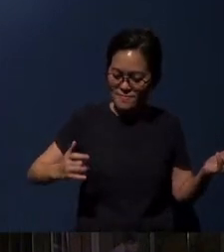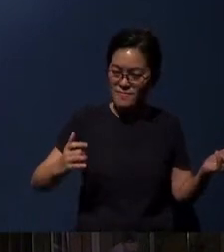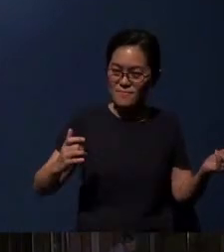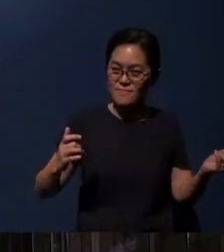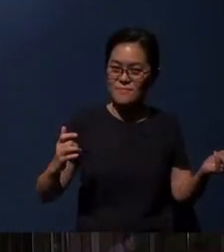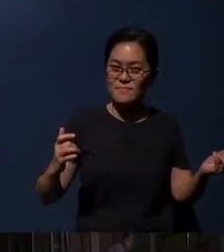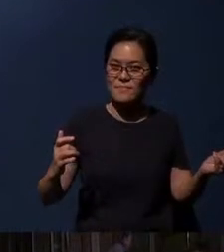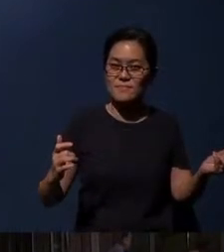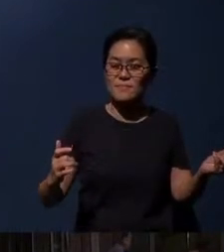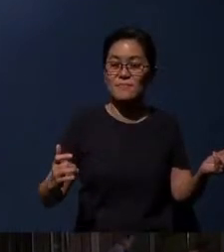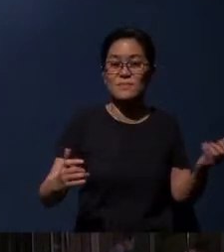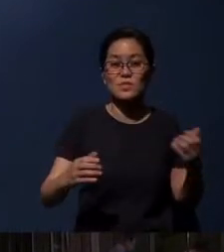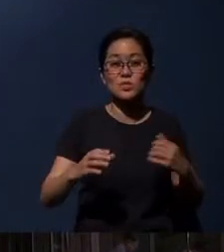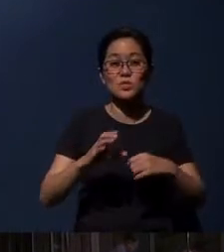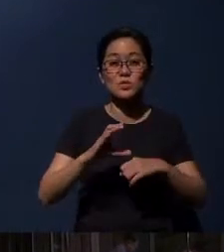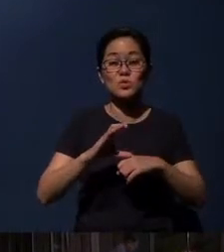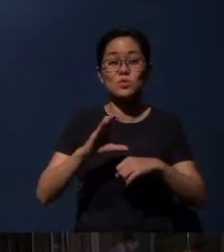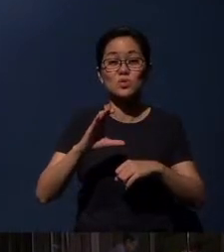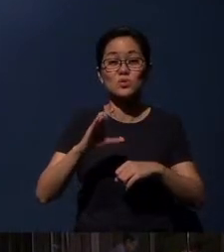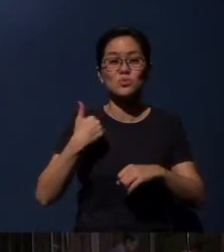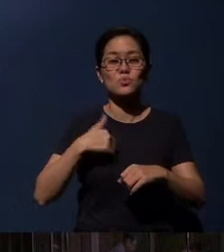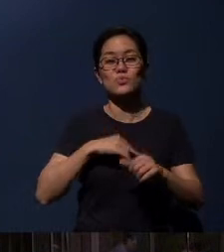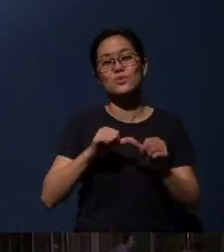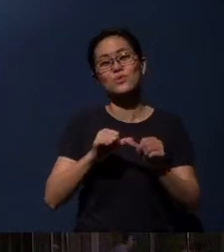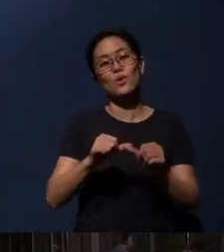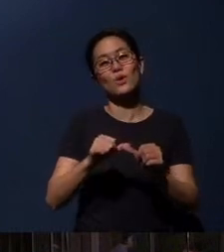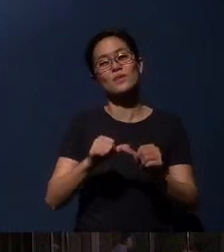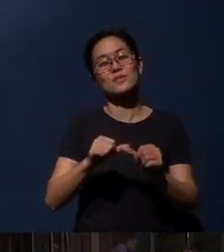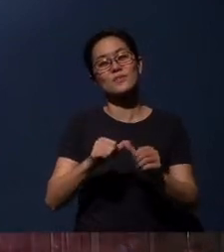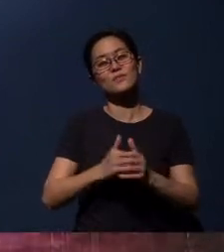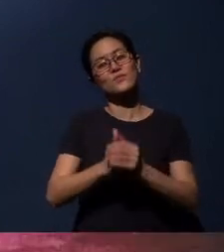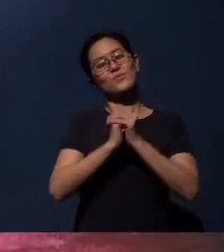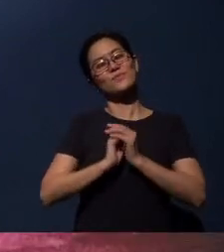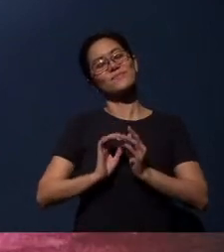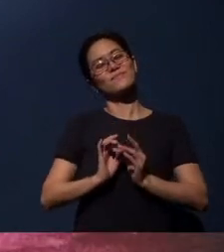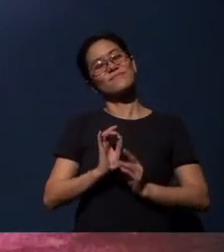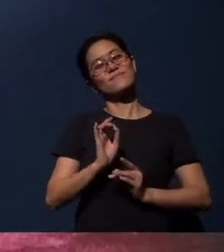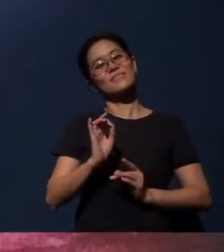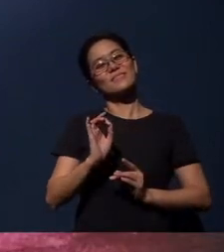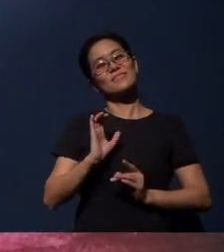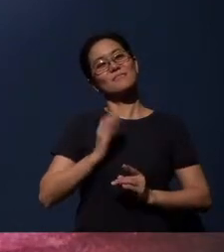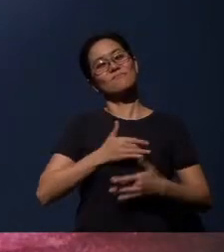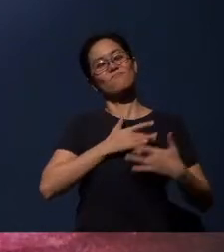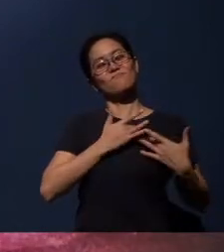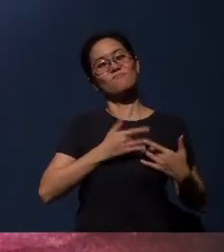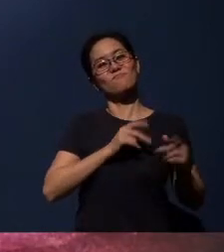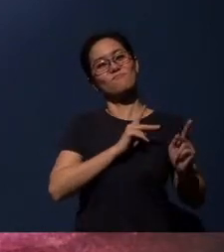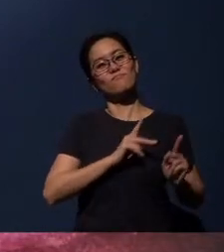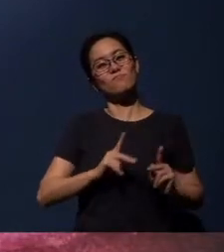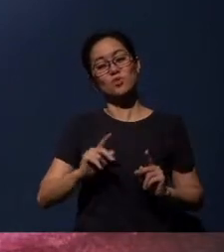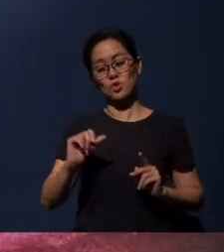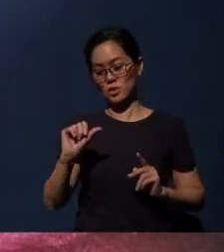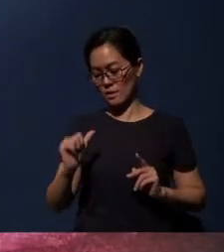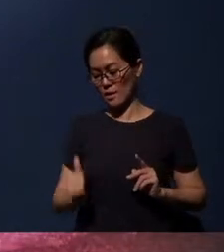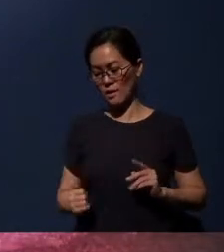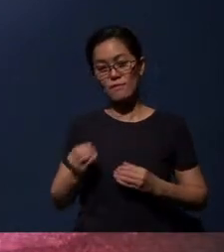Church, let us continue in the spirit of worship, by preparing our hearts for tithes and offering.